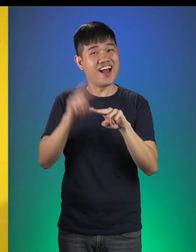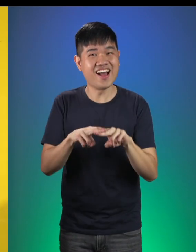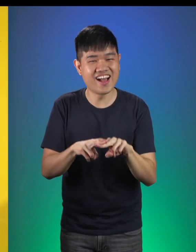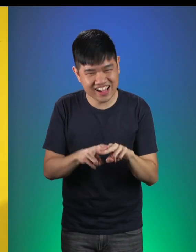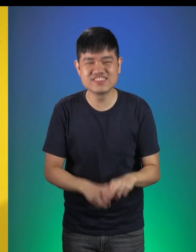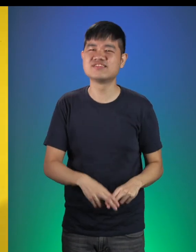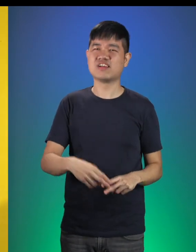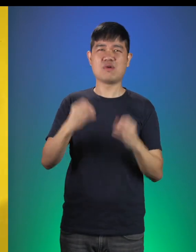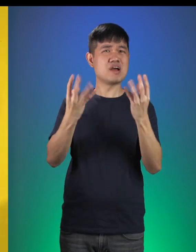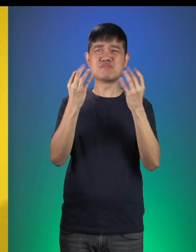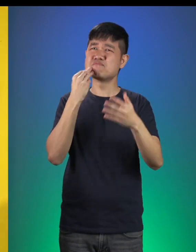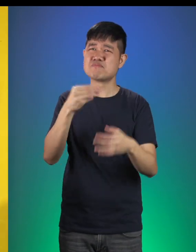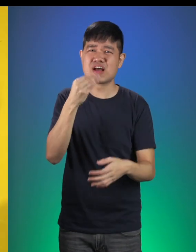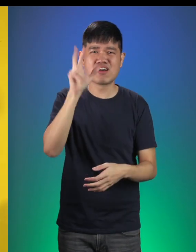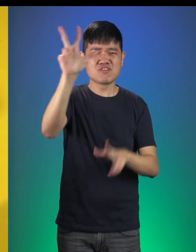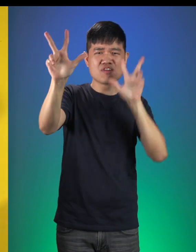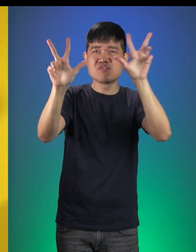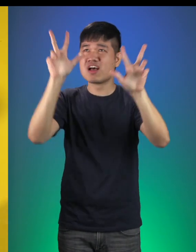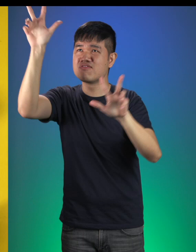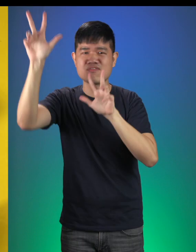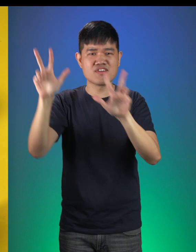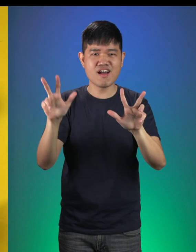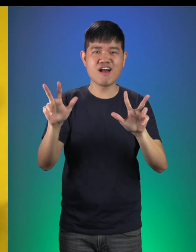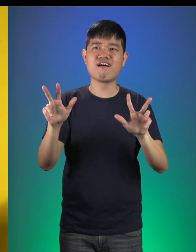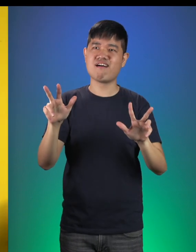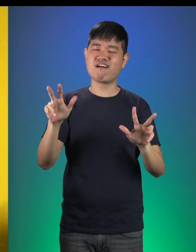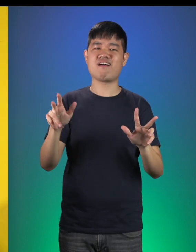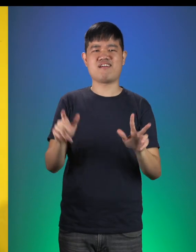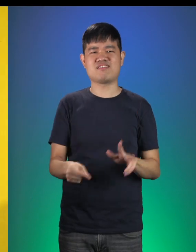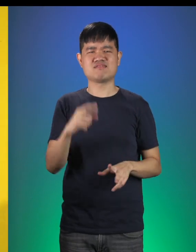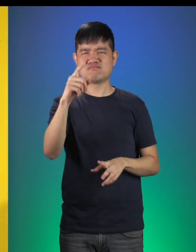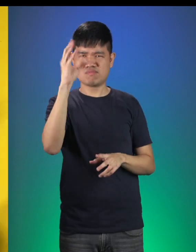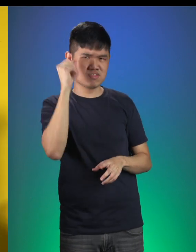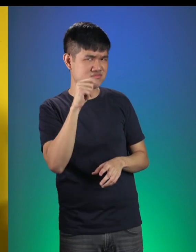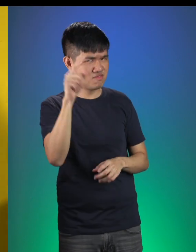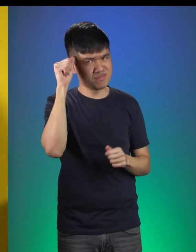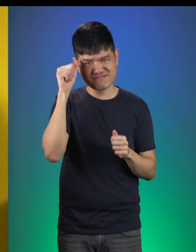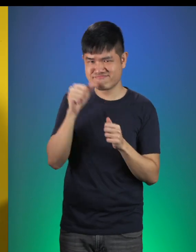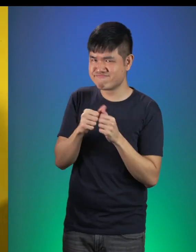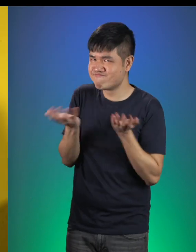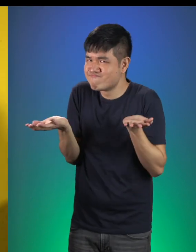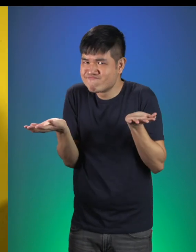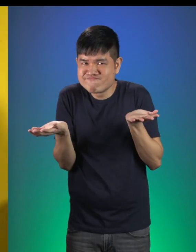And so many mention of things that came in “3”s. Boys and girls, can you remember some of these thing?